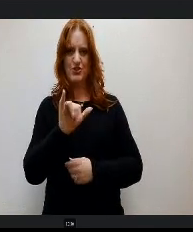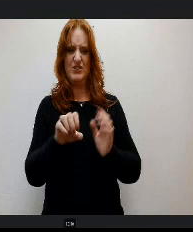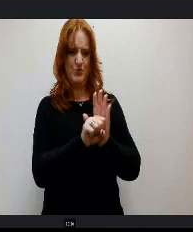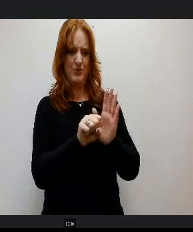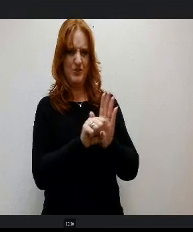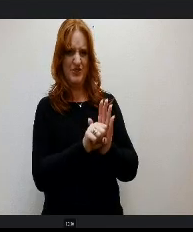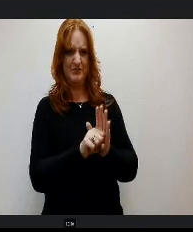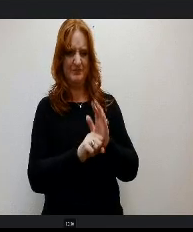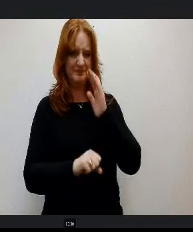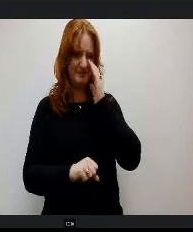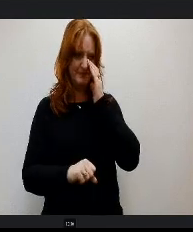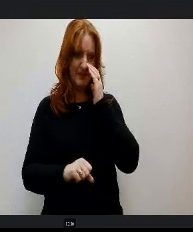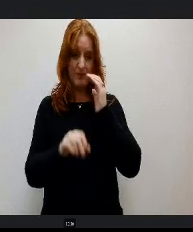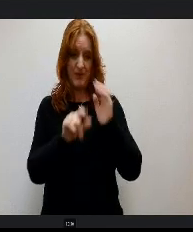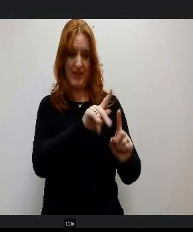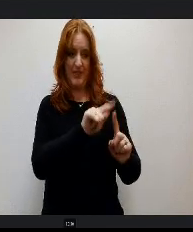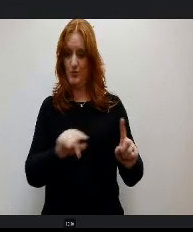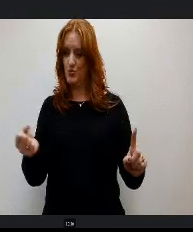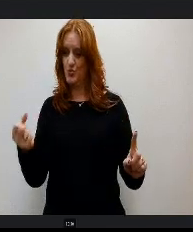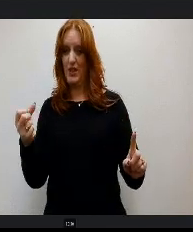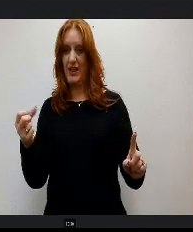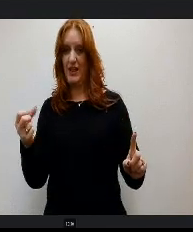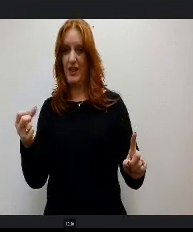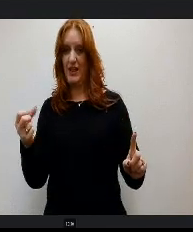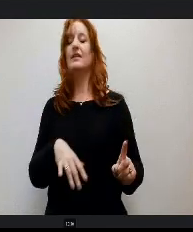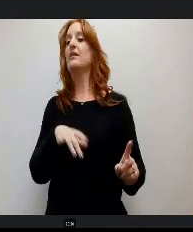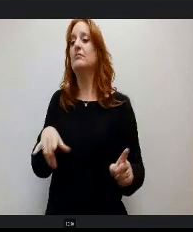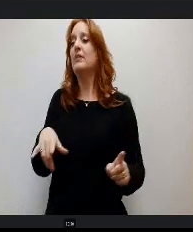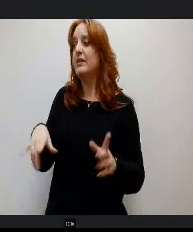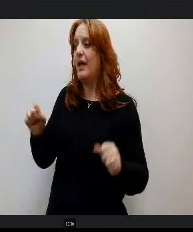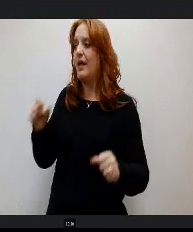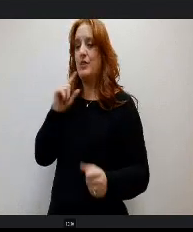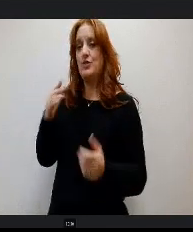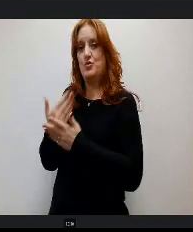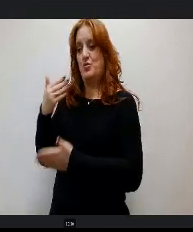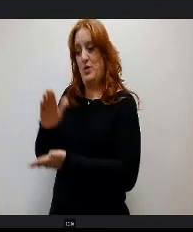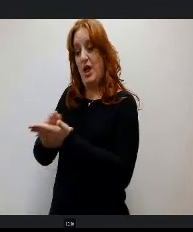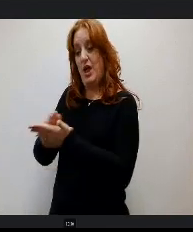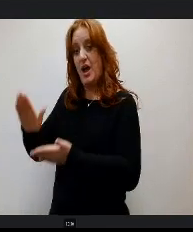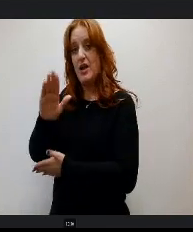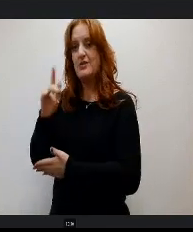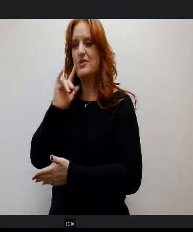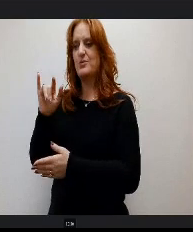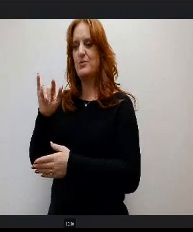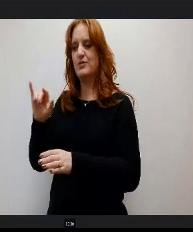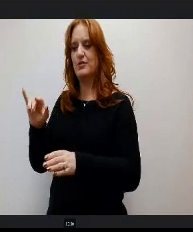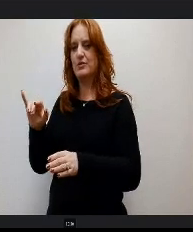and then our new college and career platform? That we're moving to next year